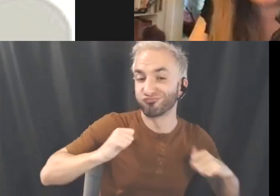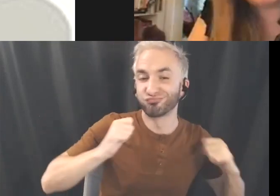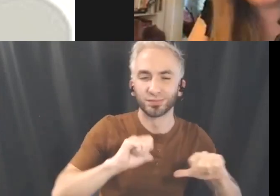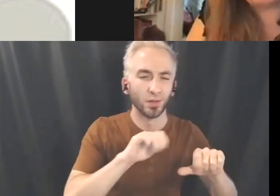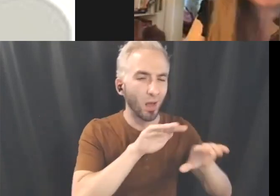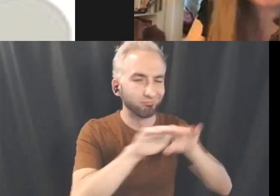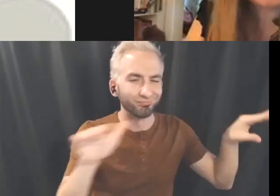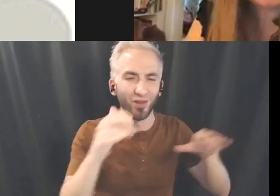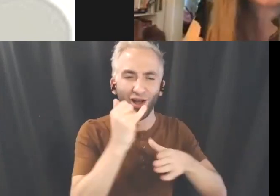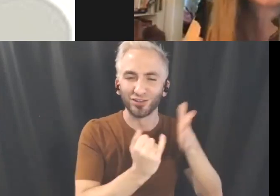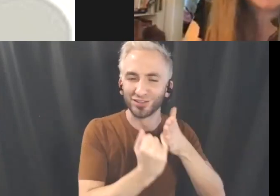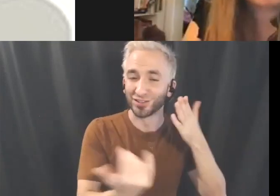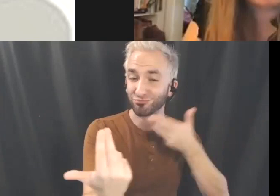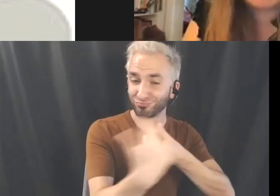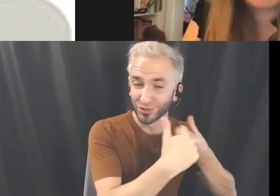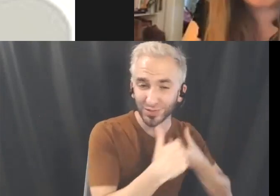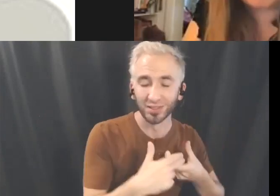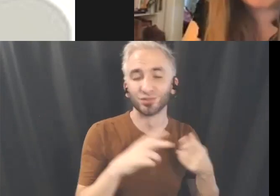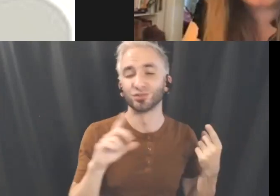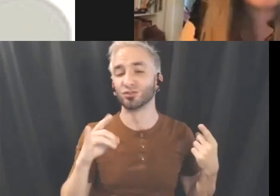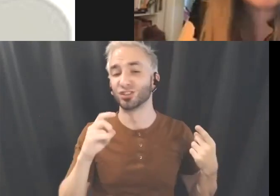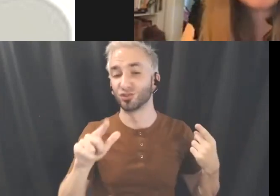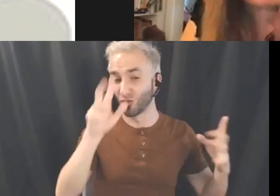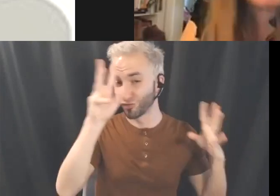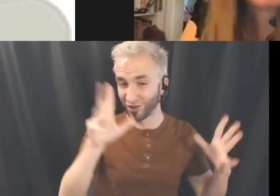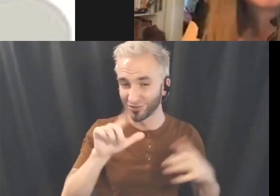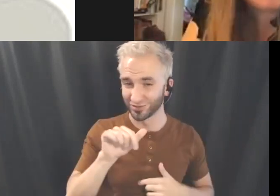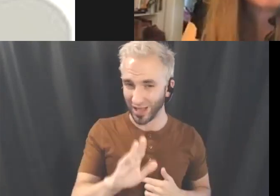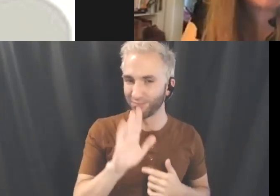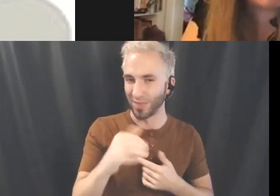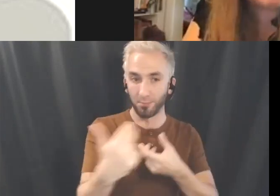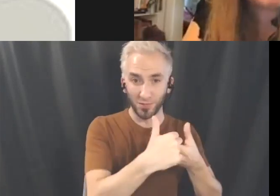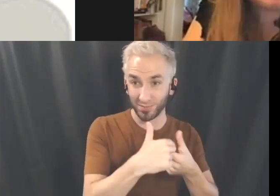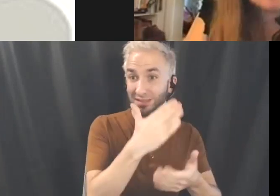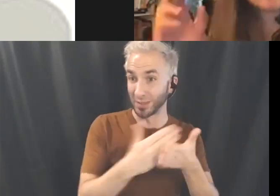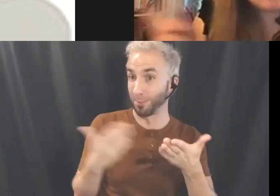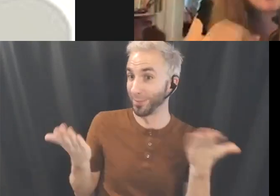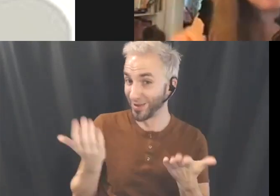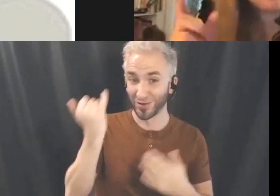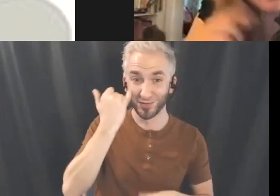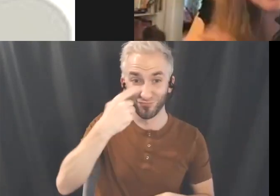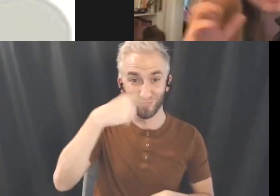So the Digital Creators Lab participants, some of them are here if you wanted to